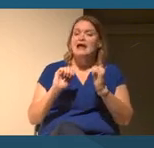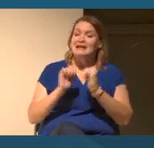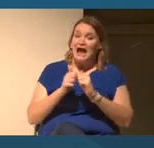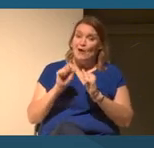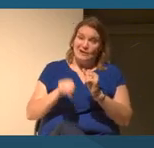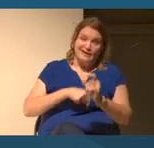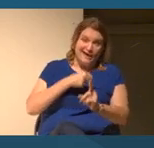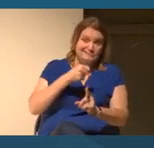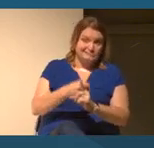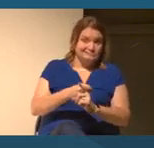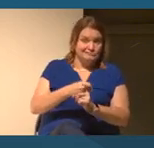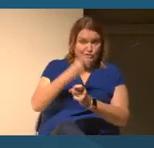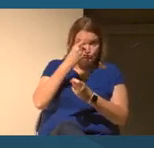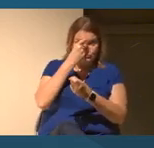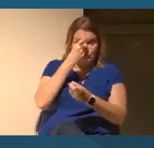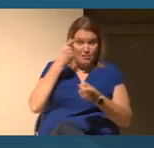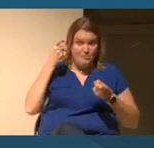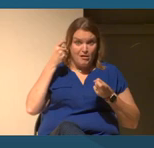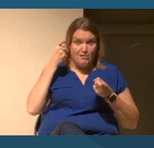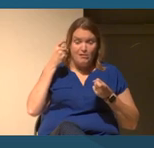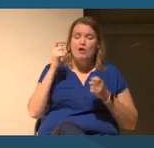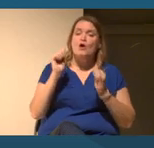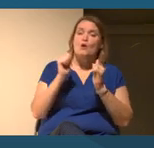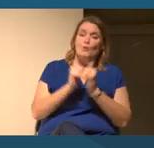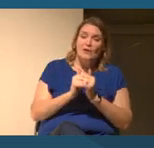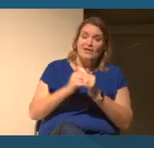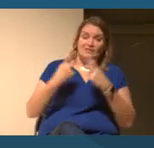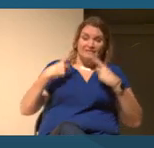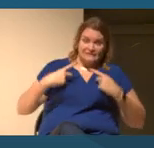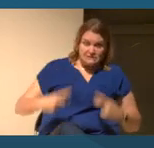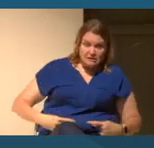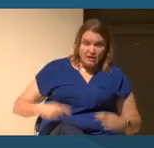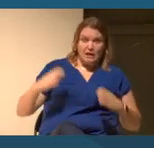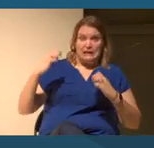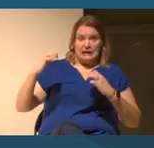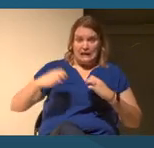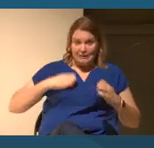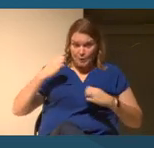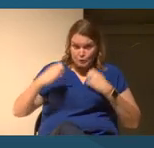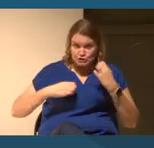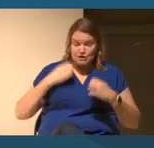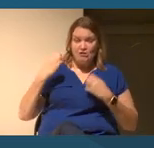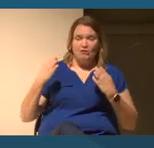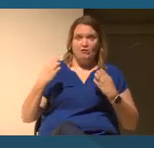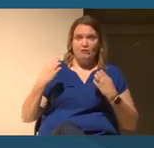effects on the physical, emotional and mental health of individuals, families and communities.